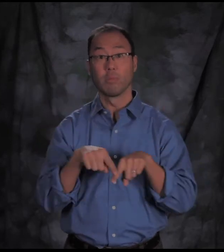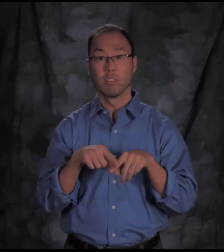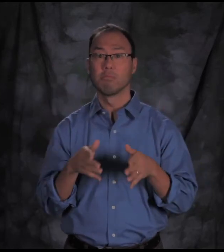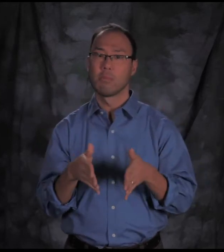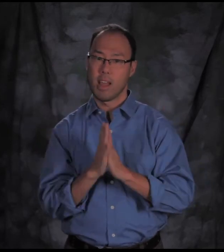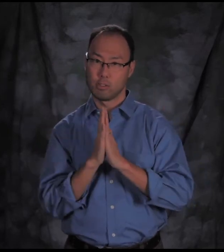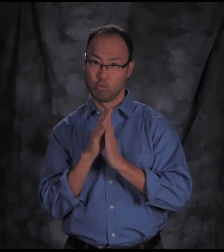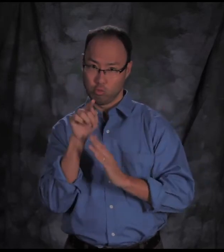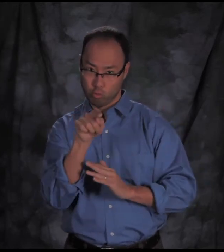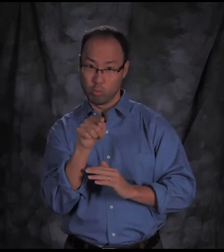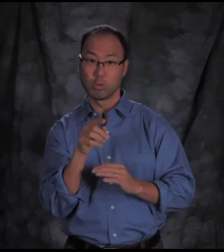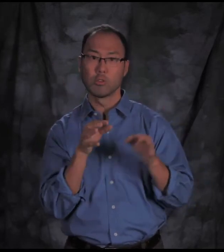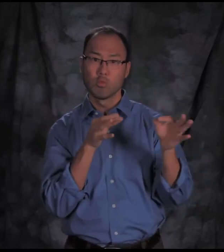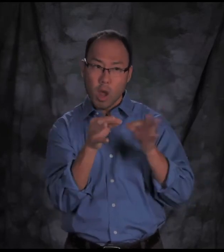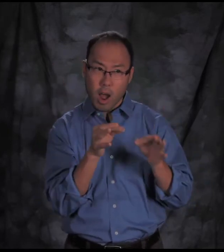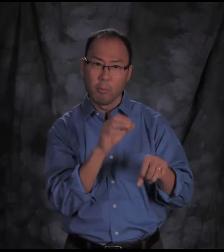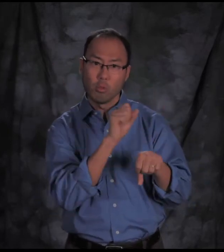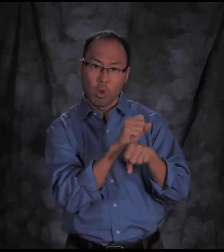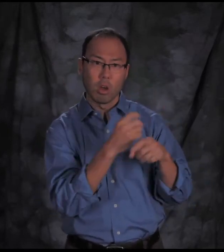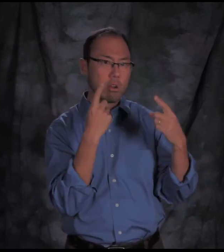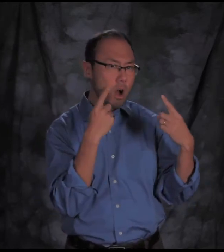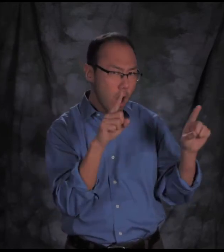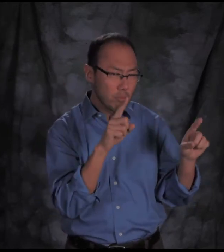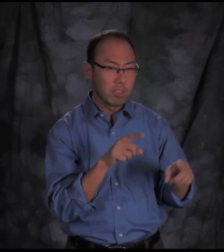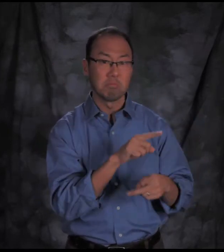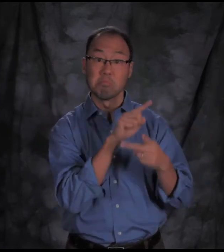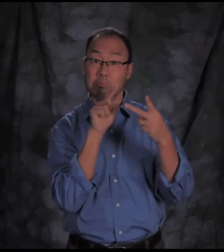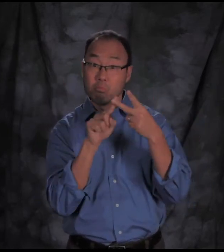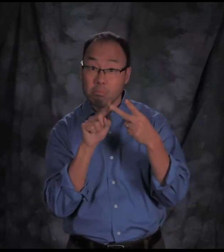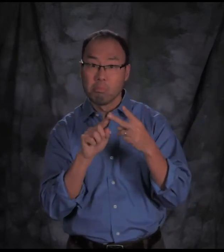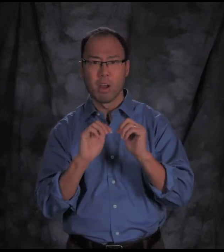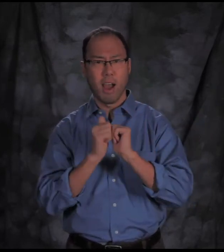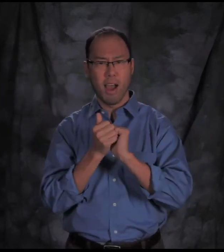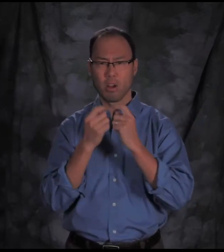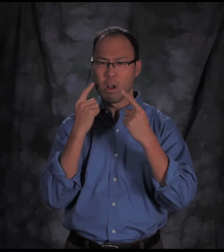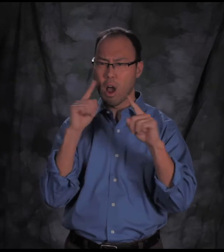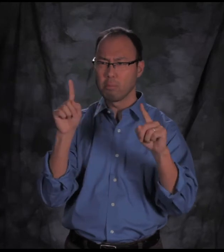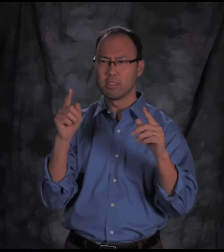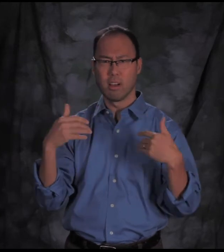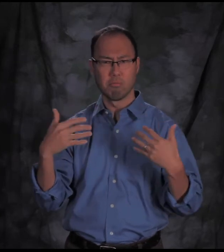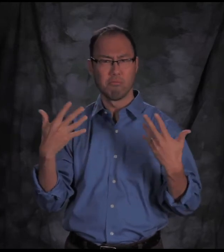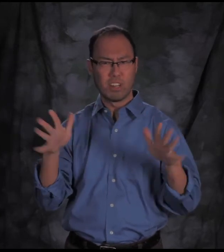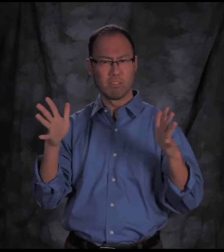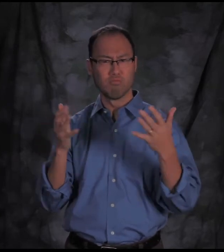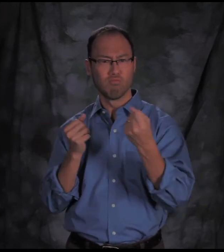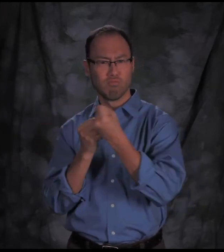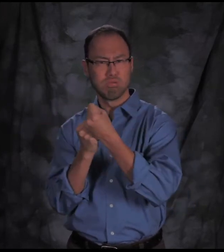The nomination form requests a description of the work accomplished; how the accomplishments